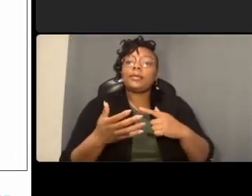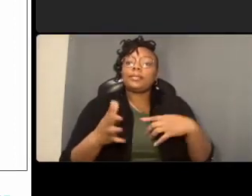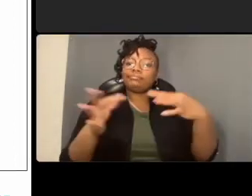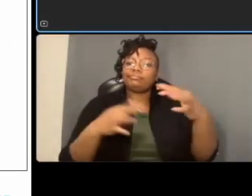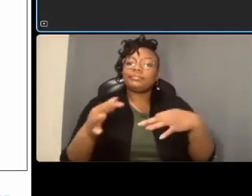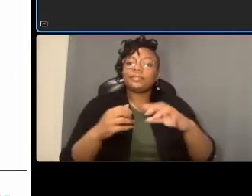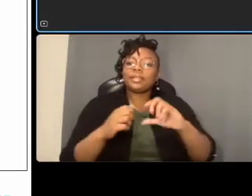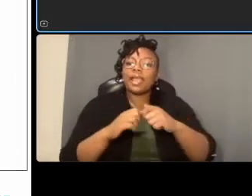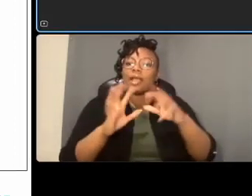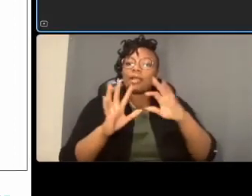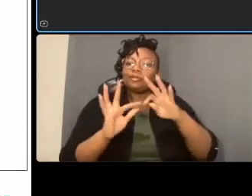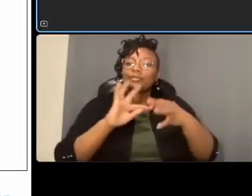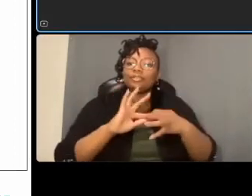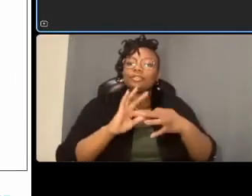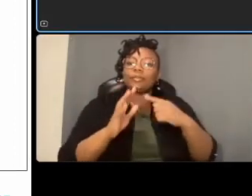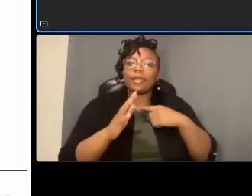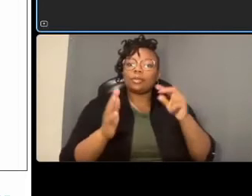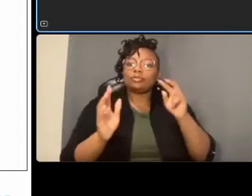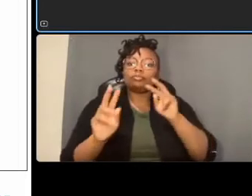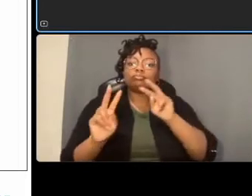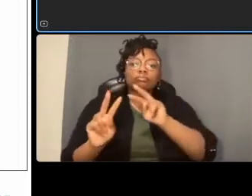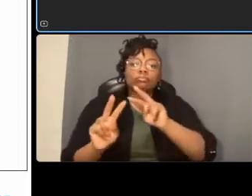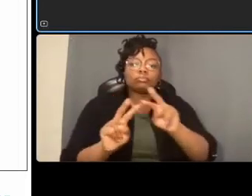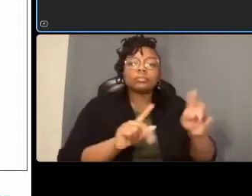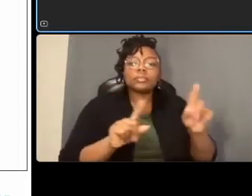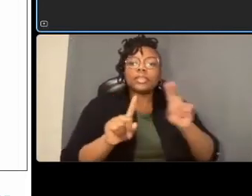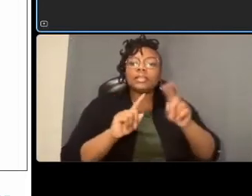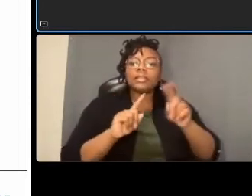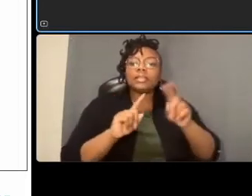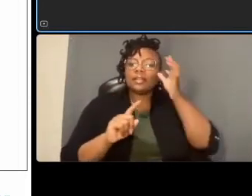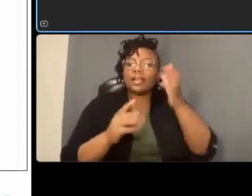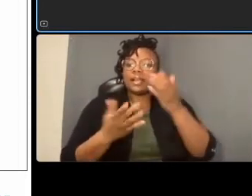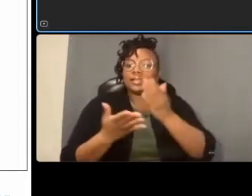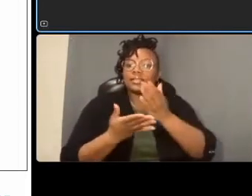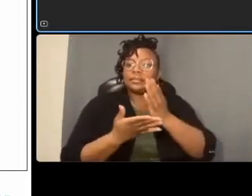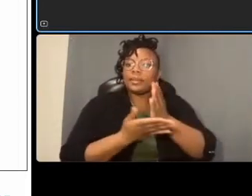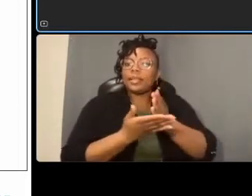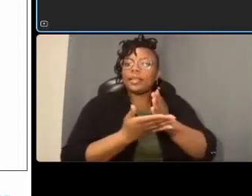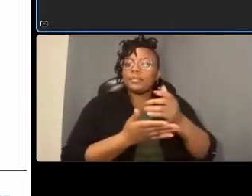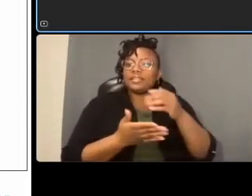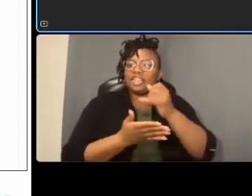concept elements presented in the drawings um starting with the legend the legend does